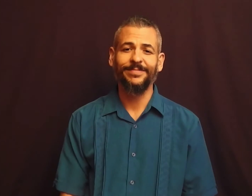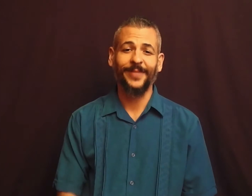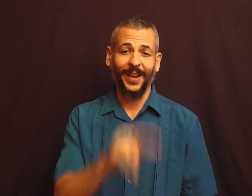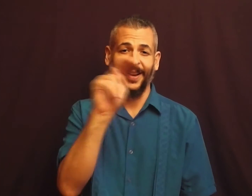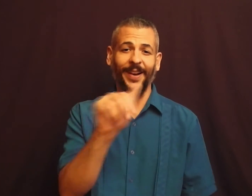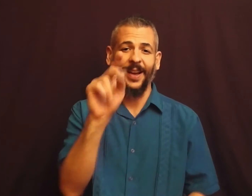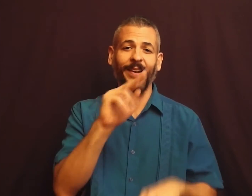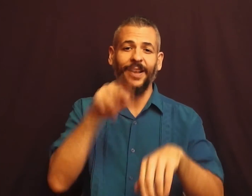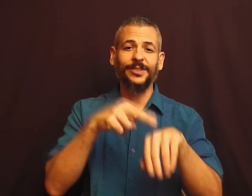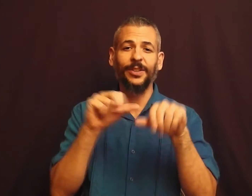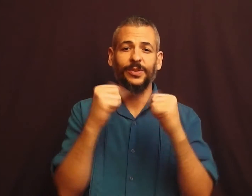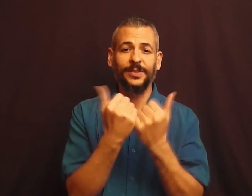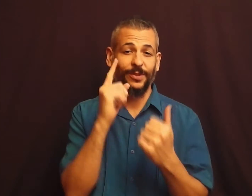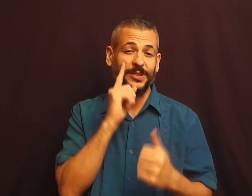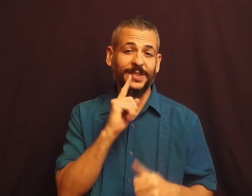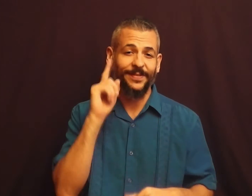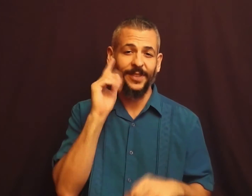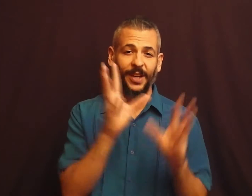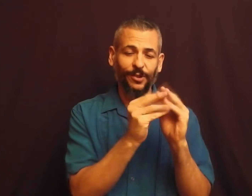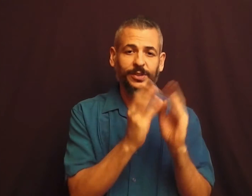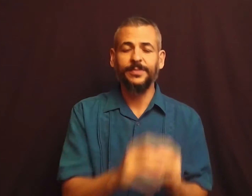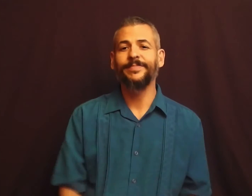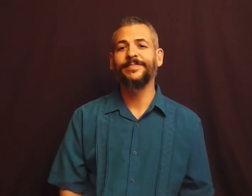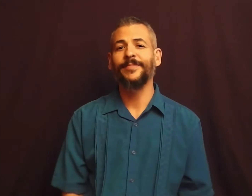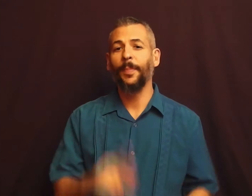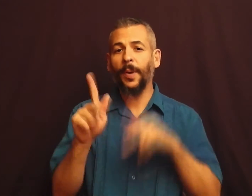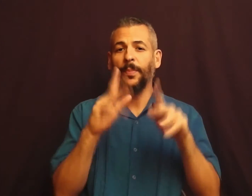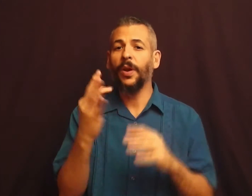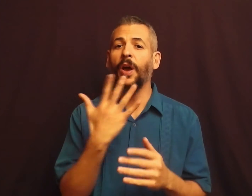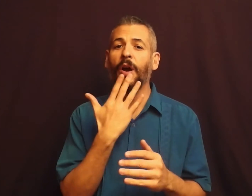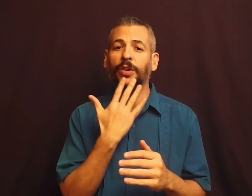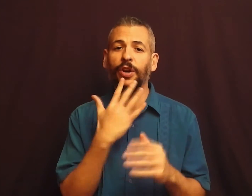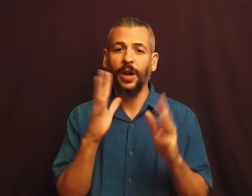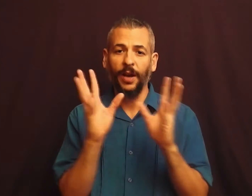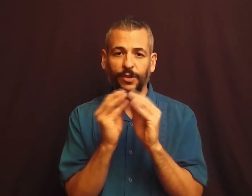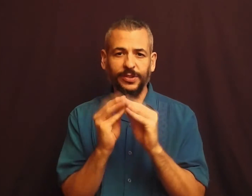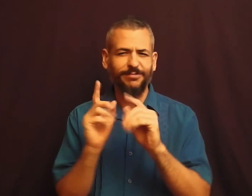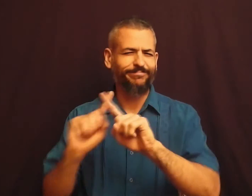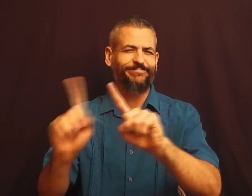from NAD conference to Deaf People of Color conference.